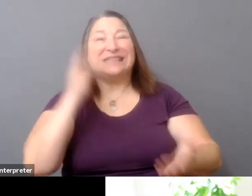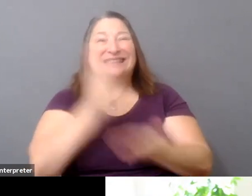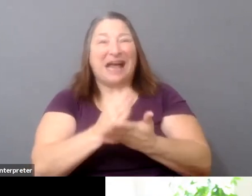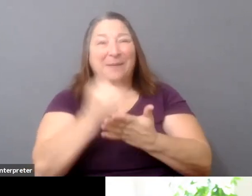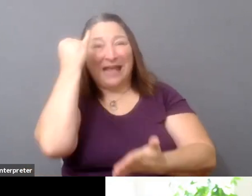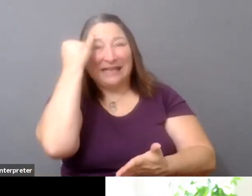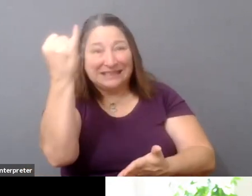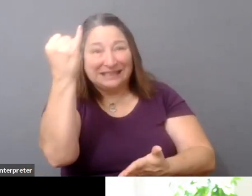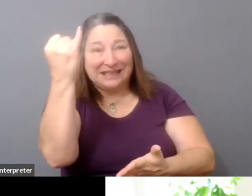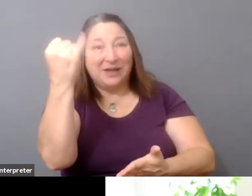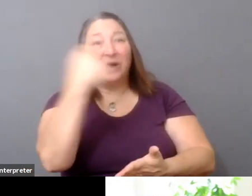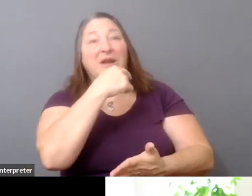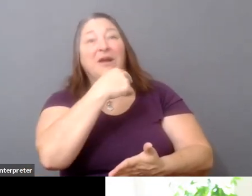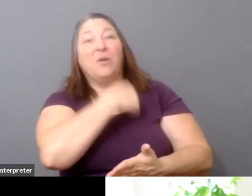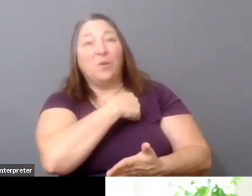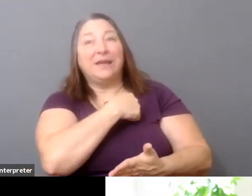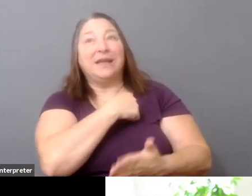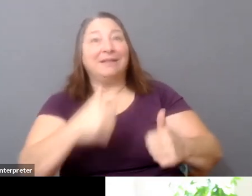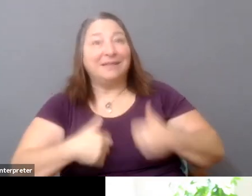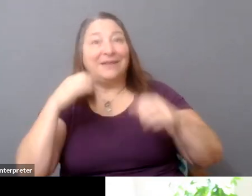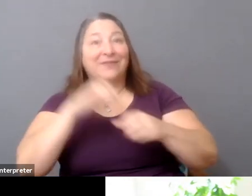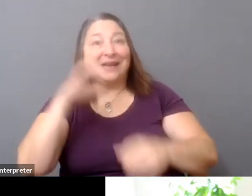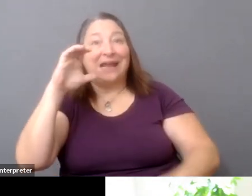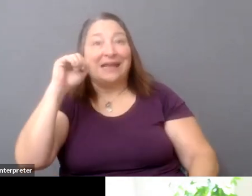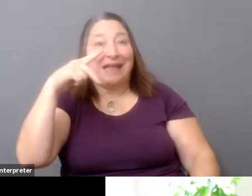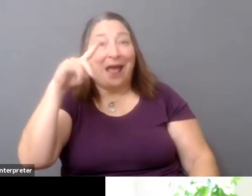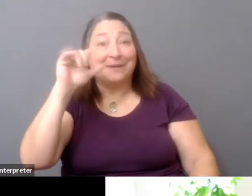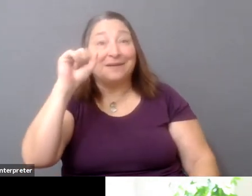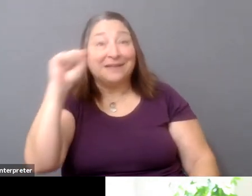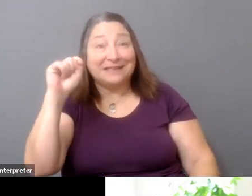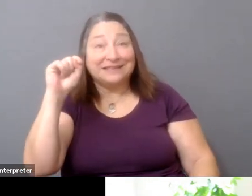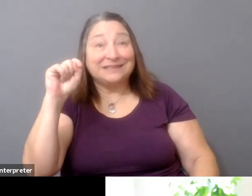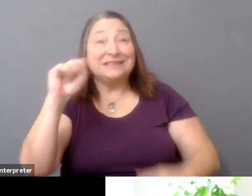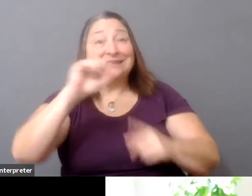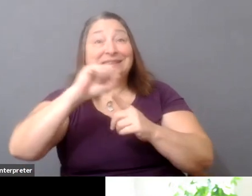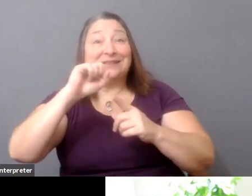capitalism to accomplish the means that we want here? Which I realize is a little bit kind of like playing with fire,